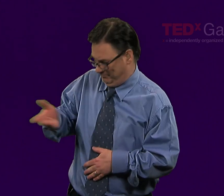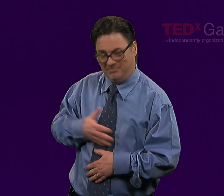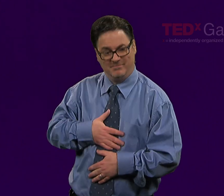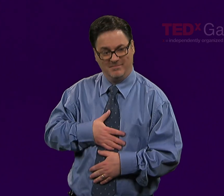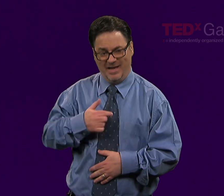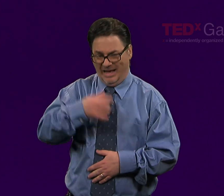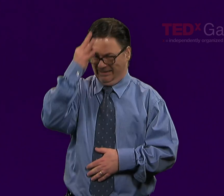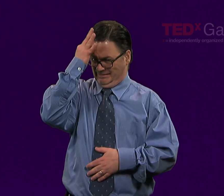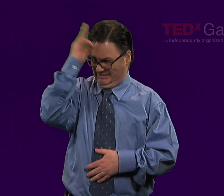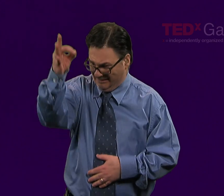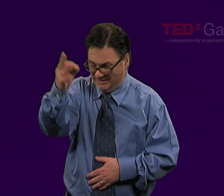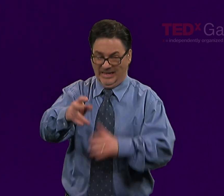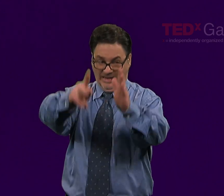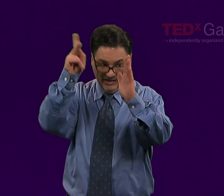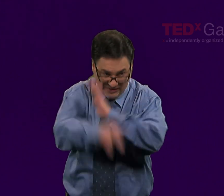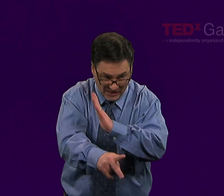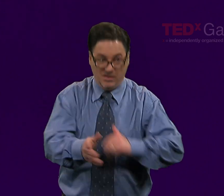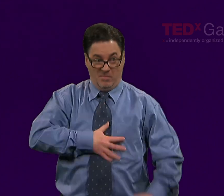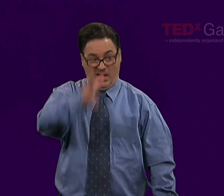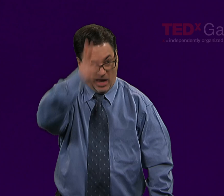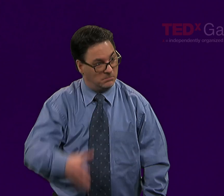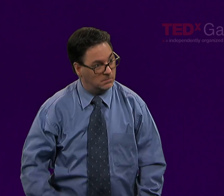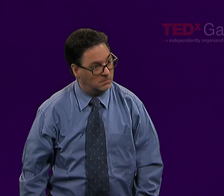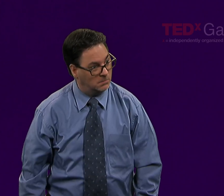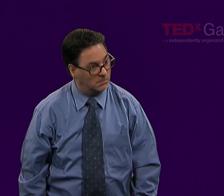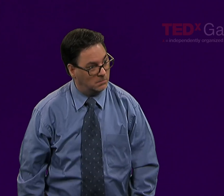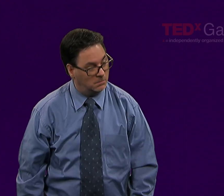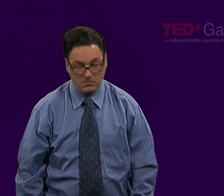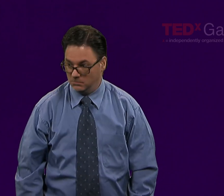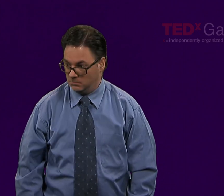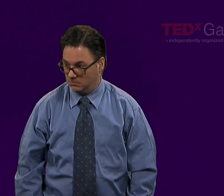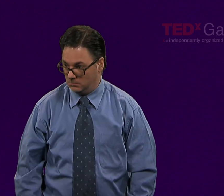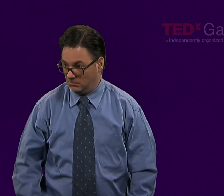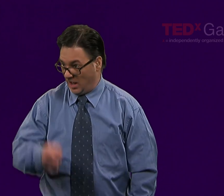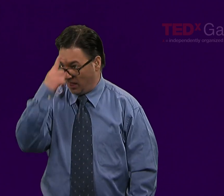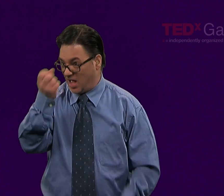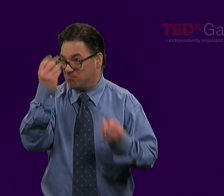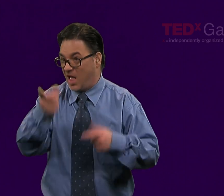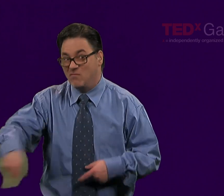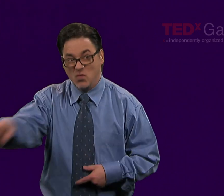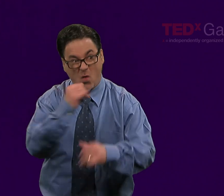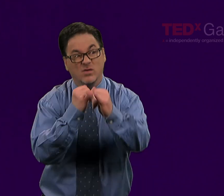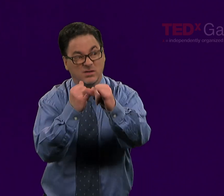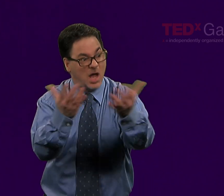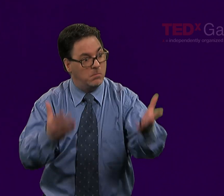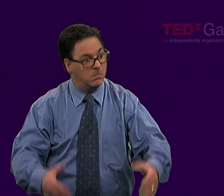John Collins (Sign Language): So I have to tell you, I pretty much nearly killed my dad.